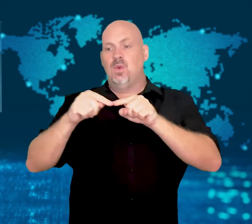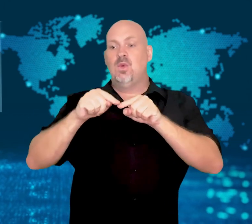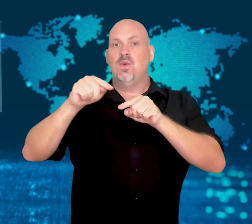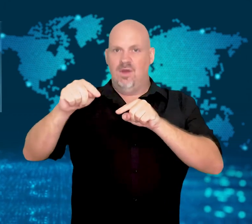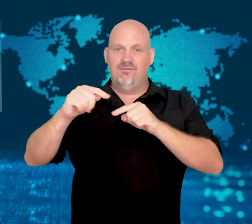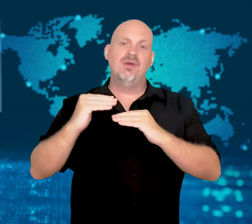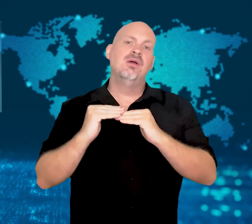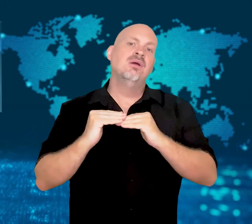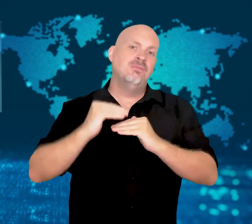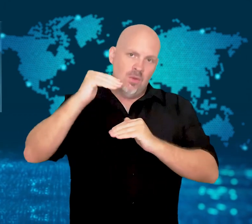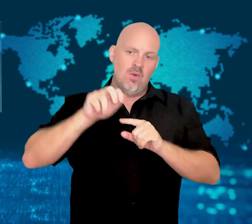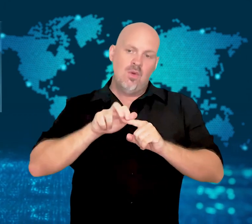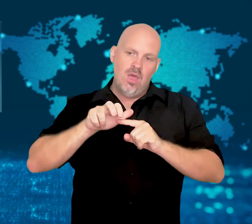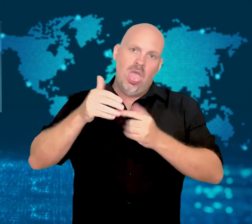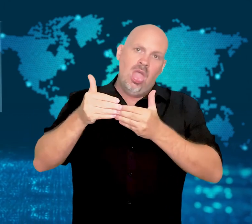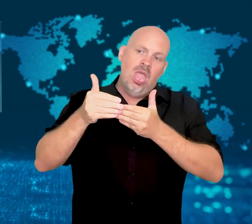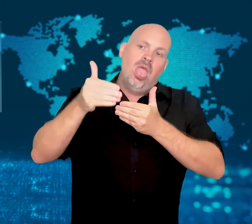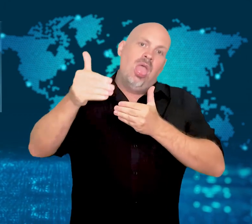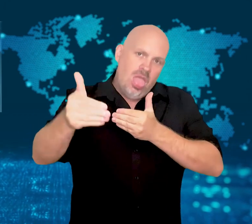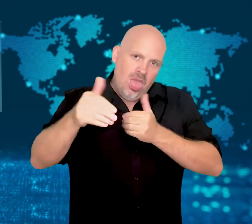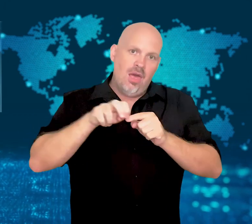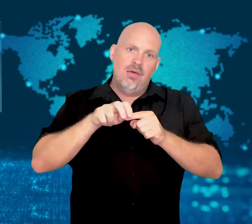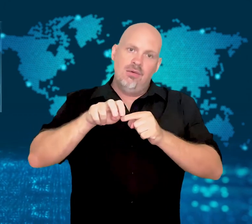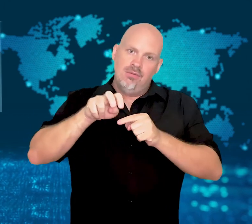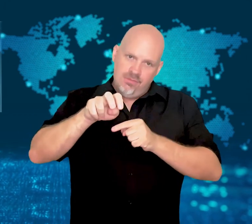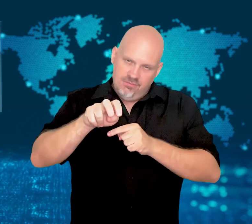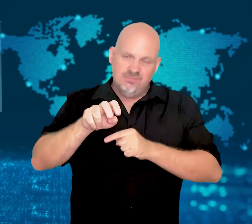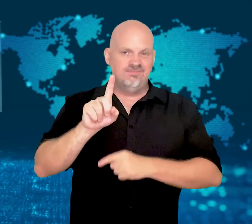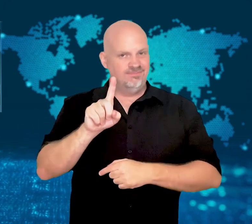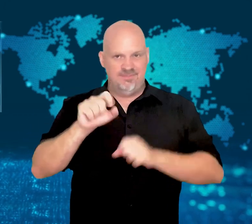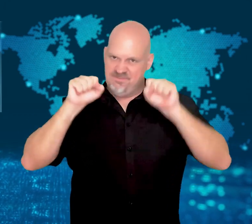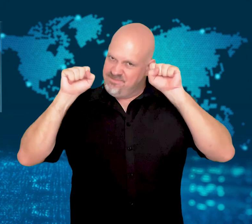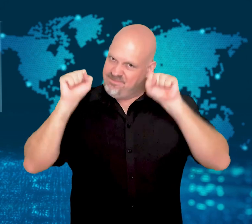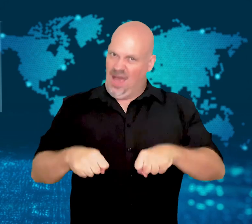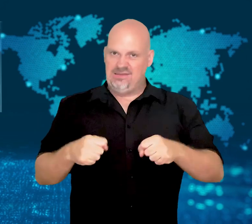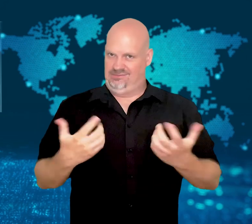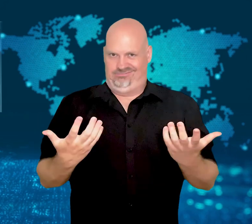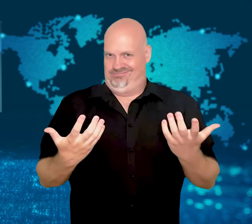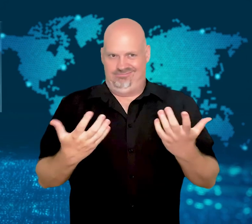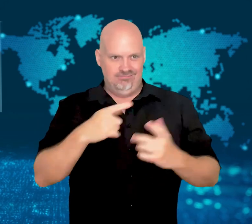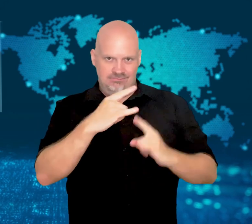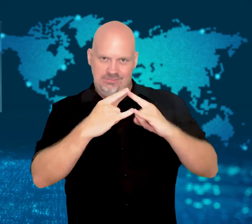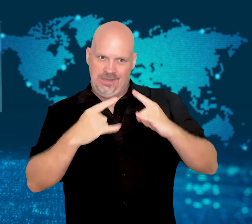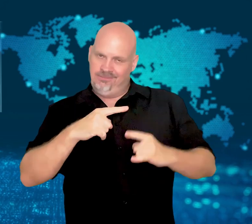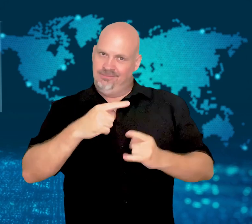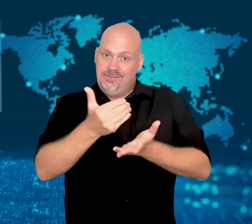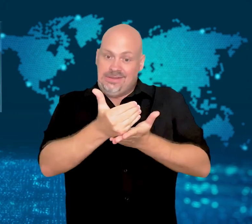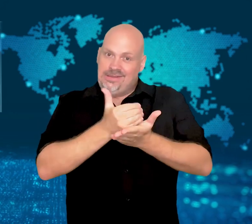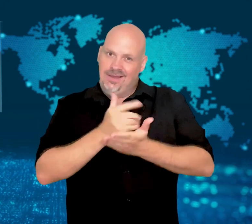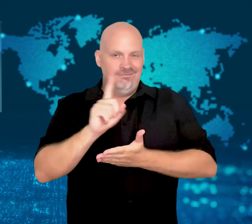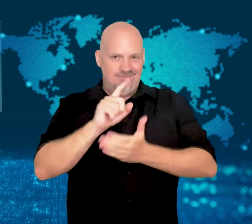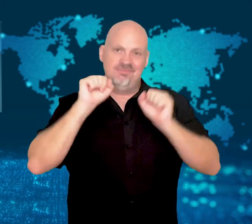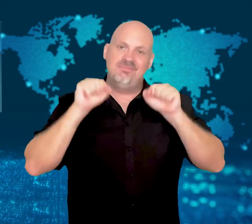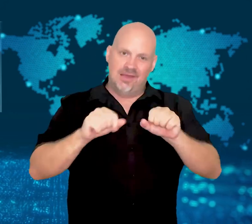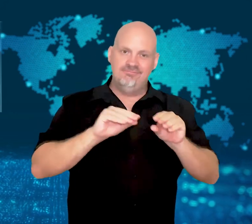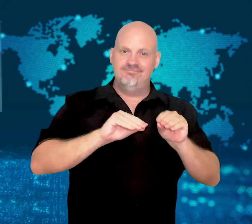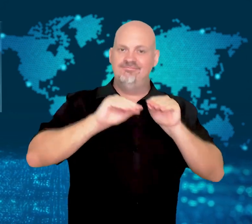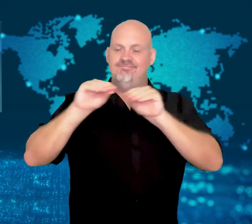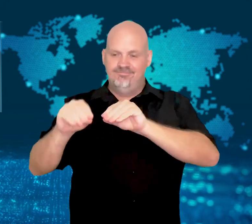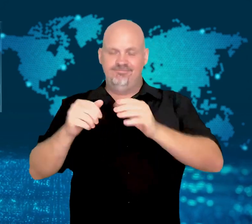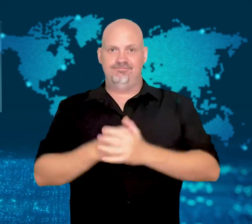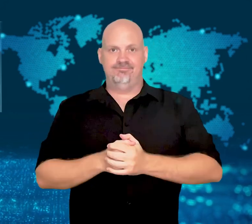a new camp is desperately needed.